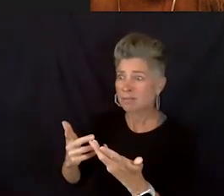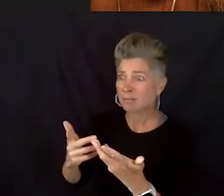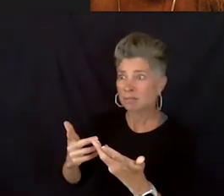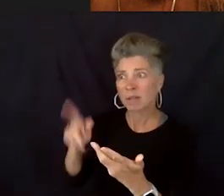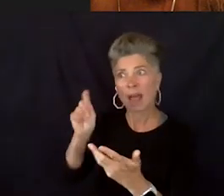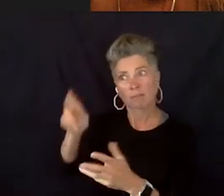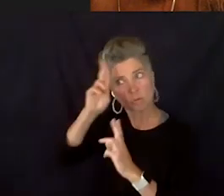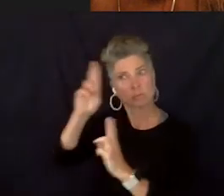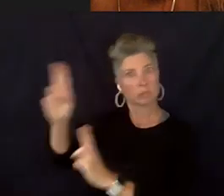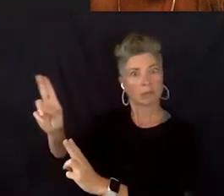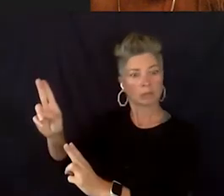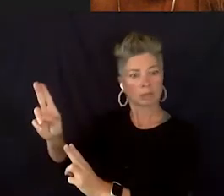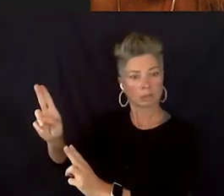You need to be able to survive now.